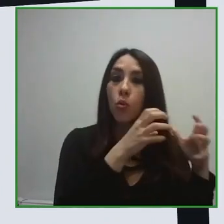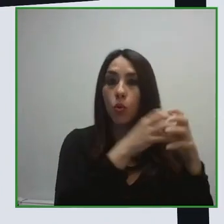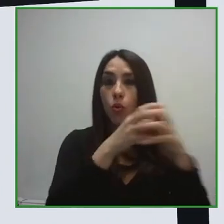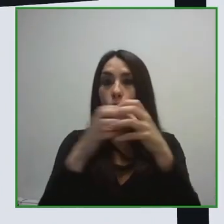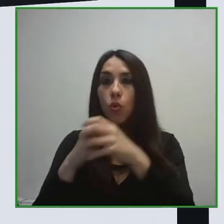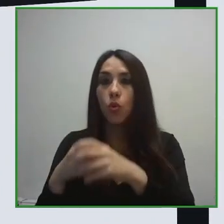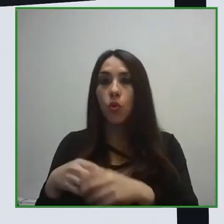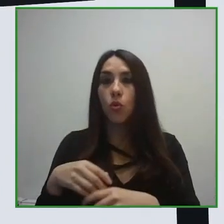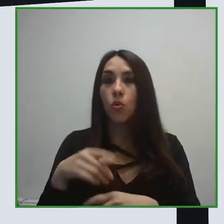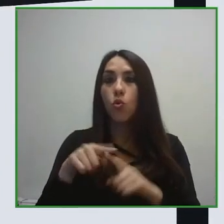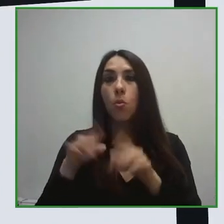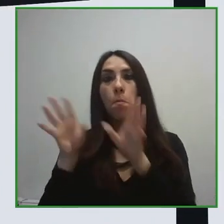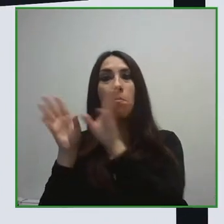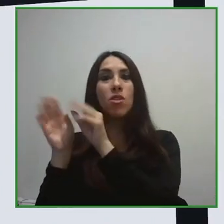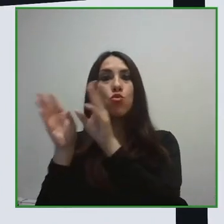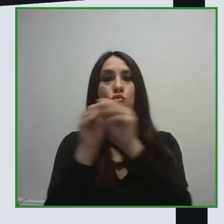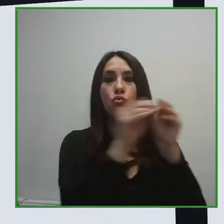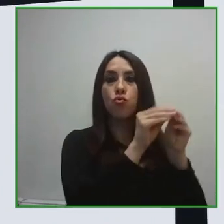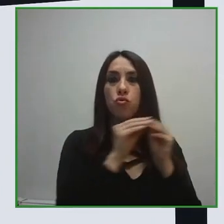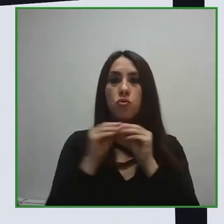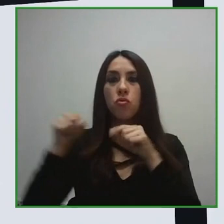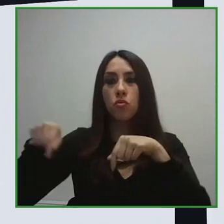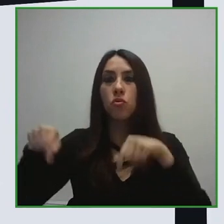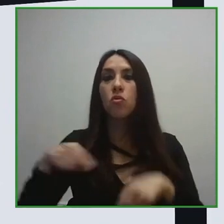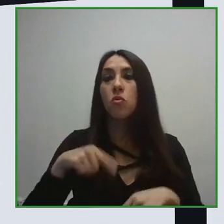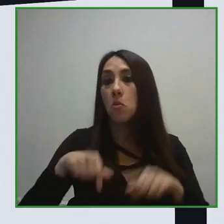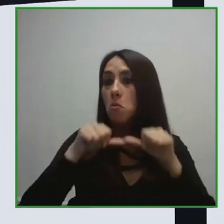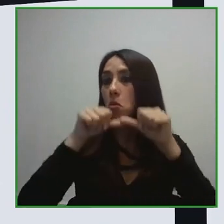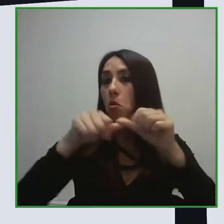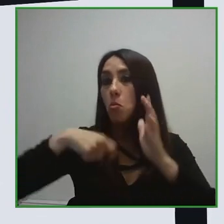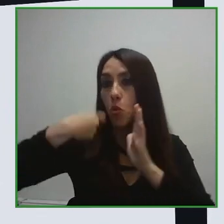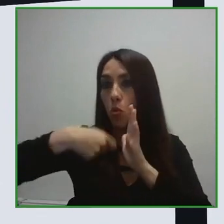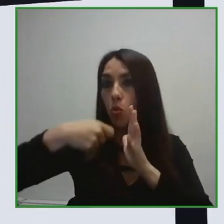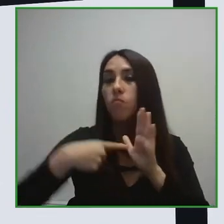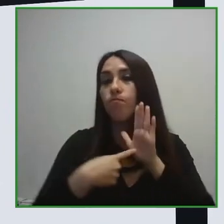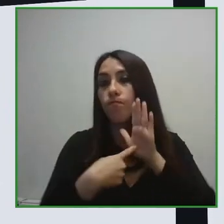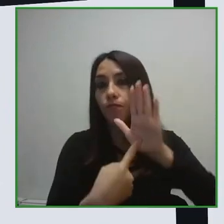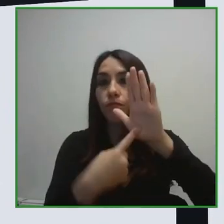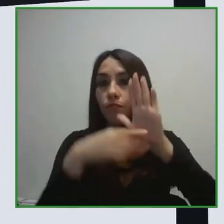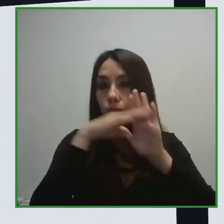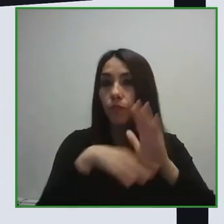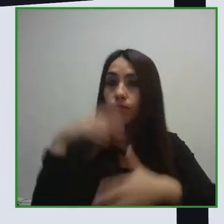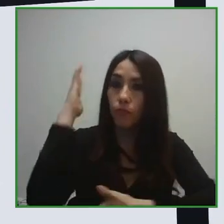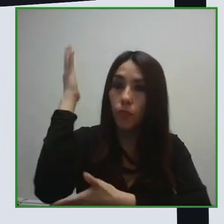In order to continue with our program today, we will present this session called Tourism Without Barriers.